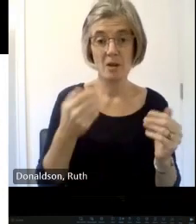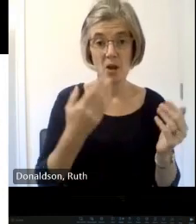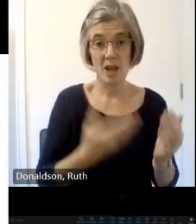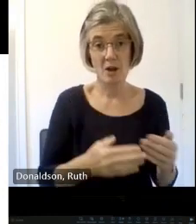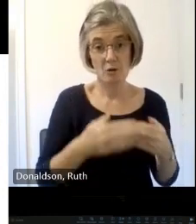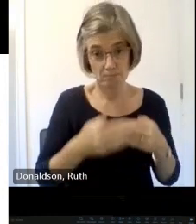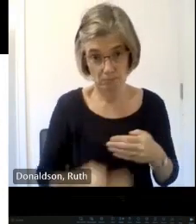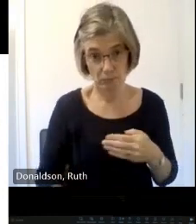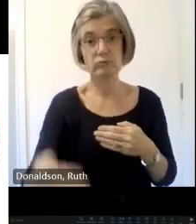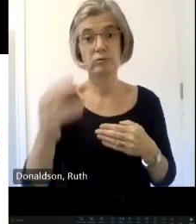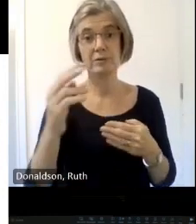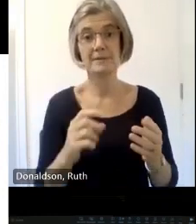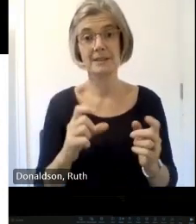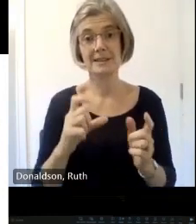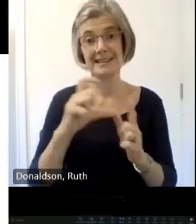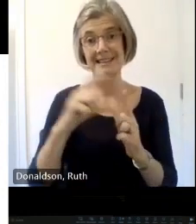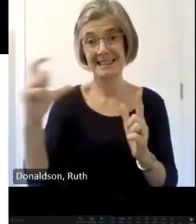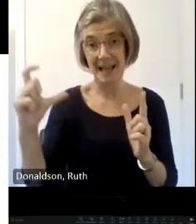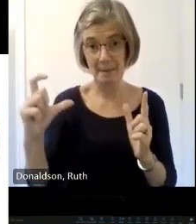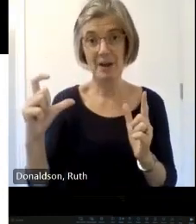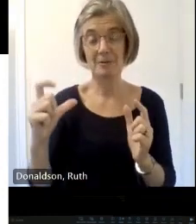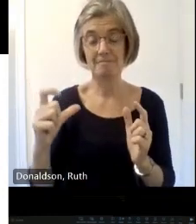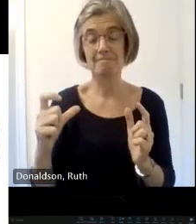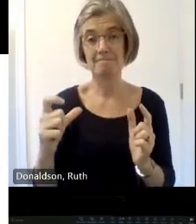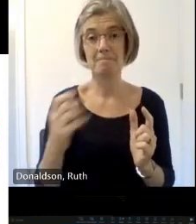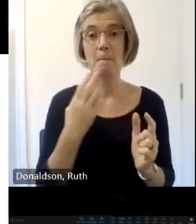please